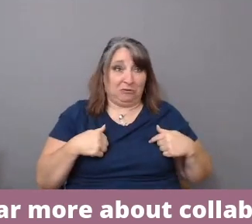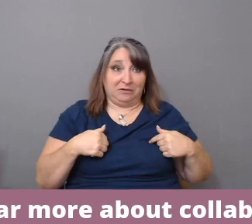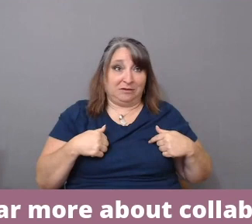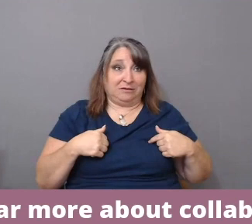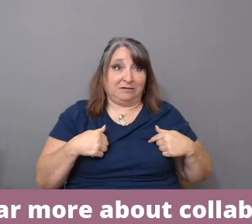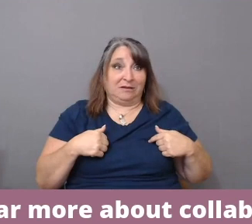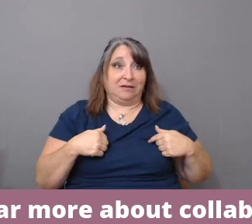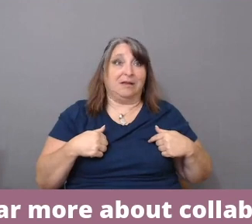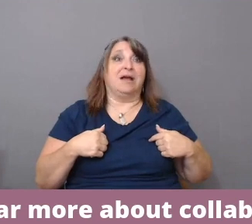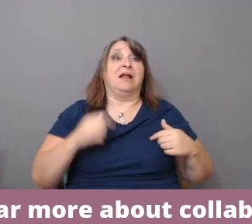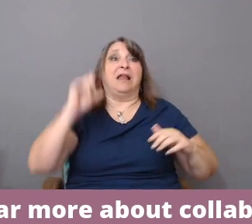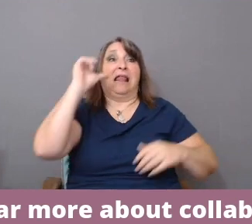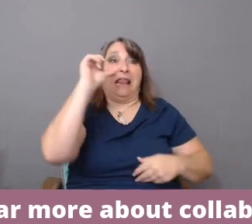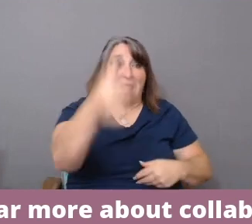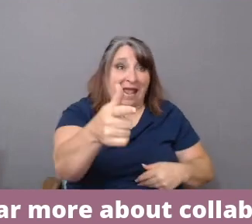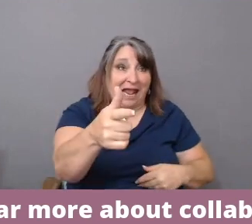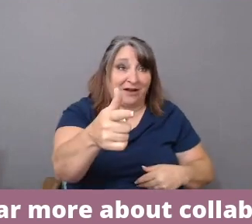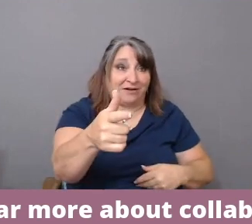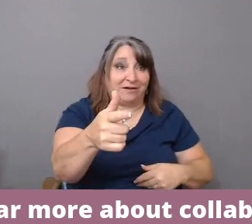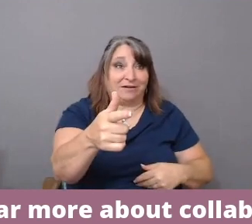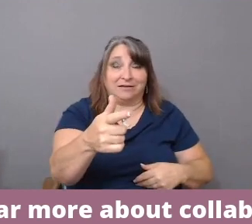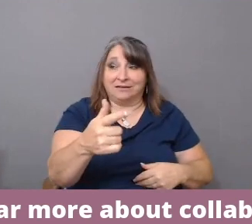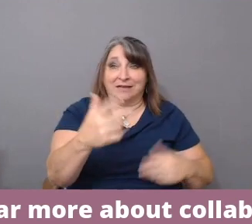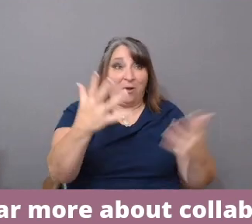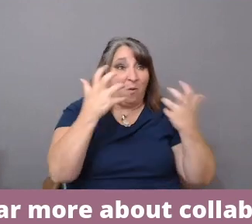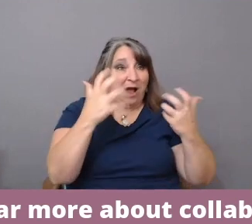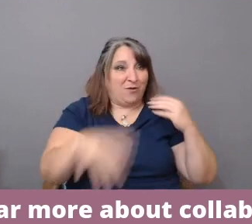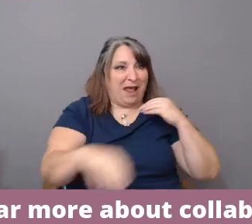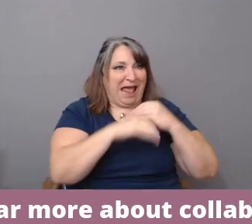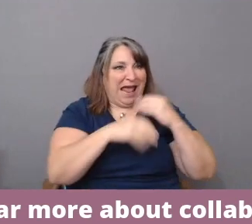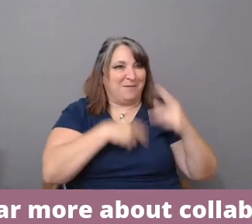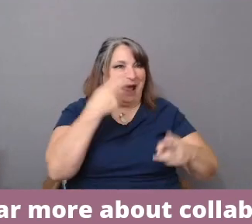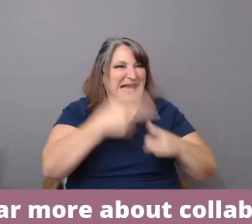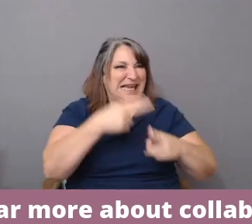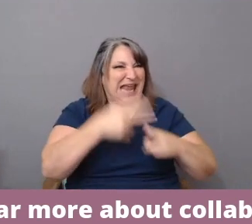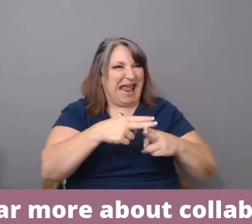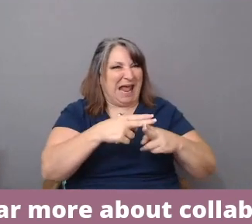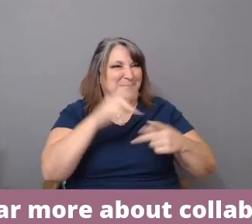to put my name on something, to legitimize it,